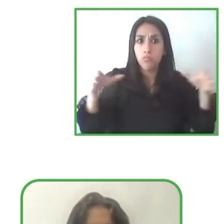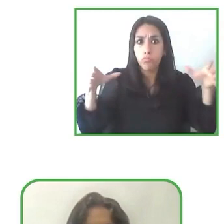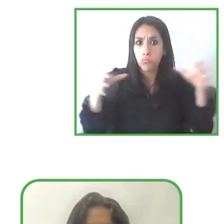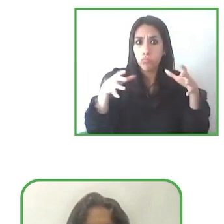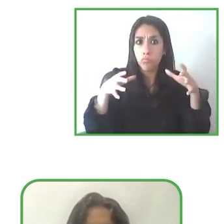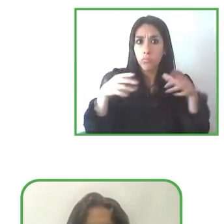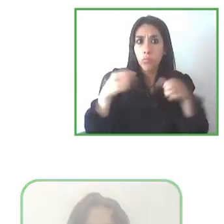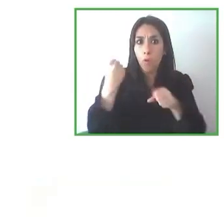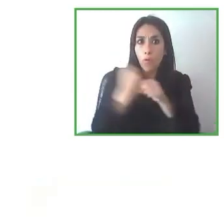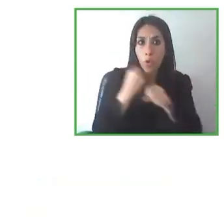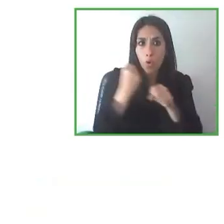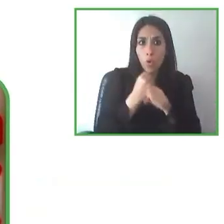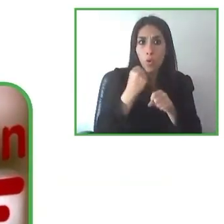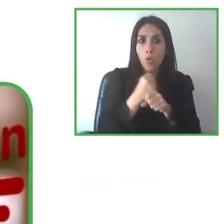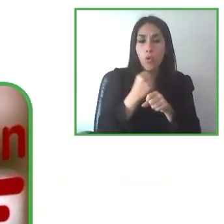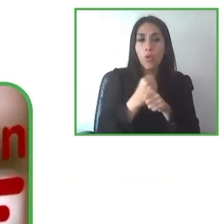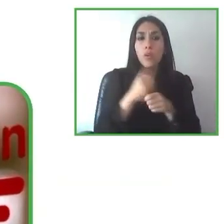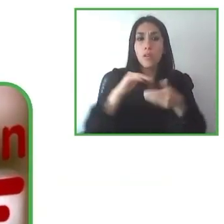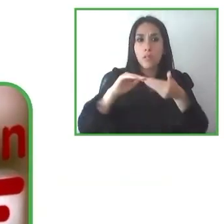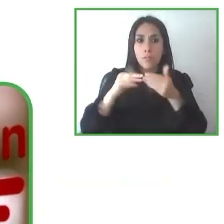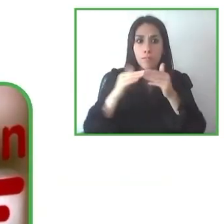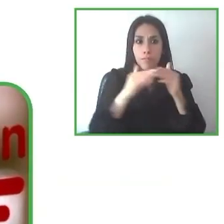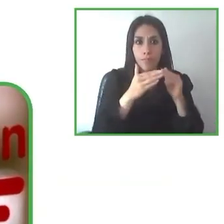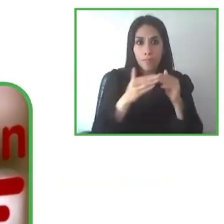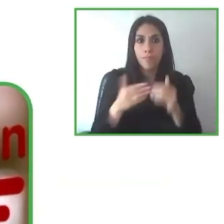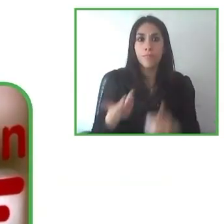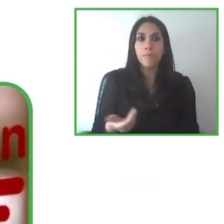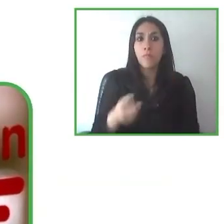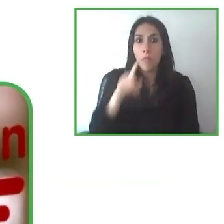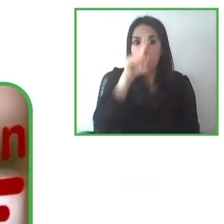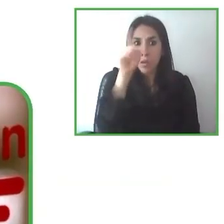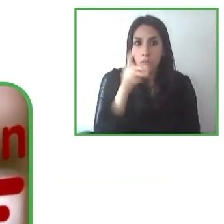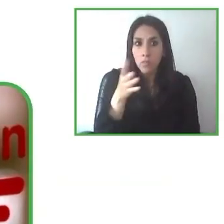with other institutions. Thank you for the question.